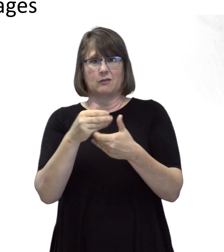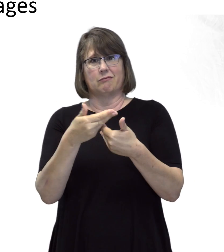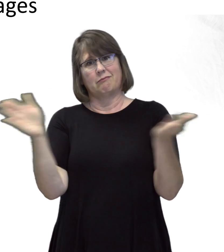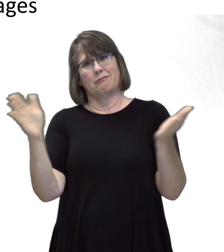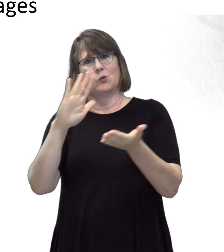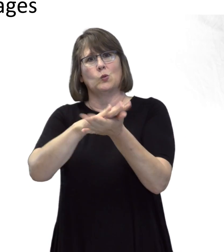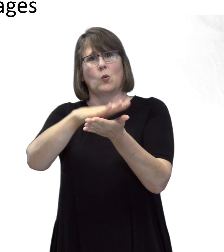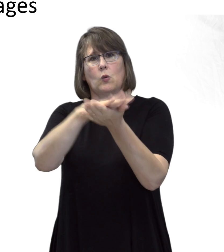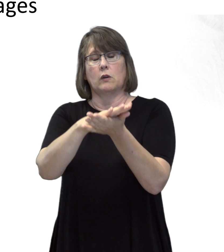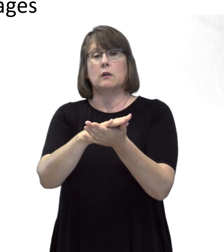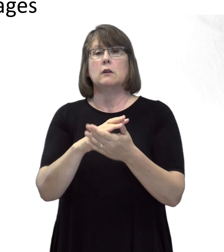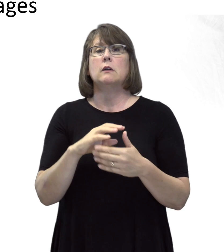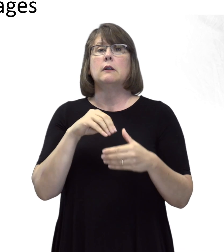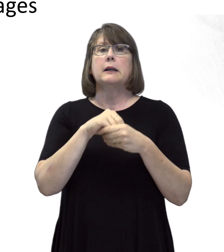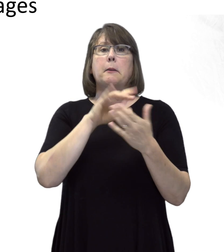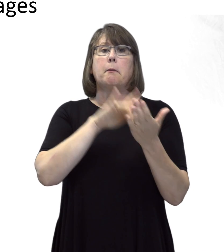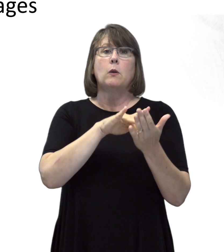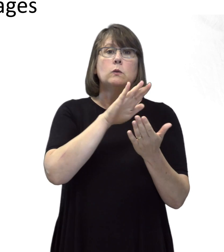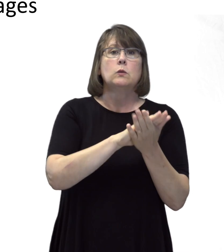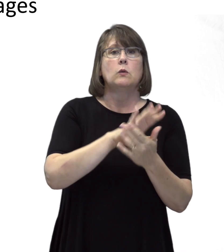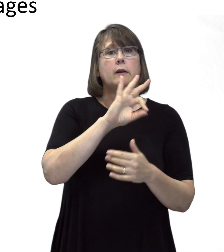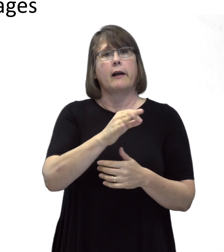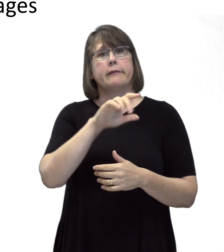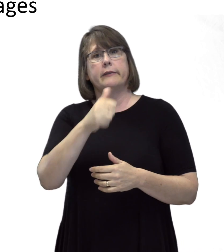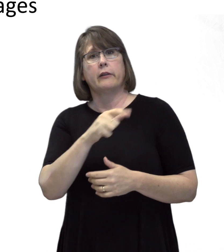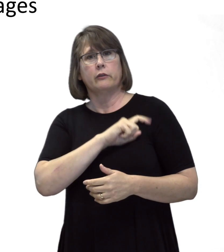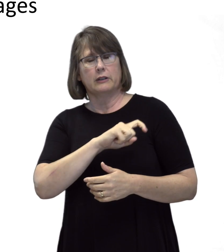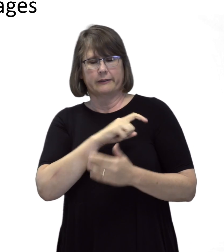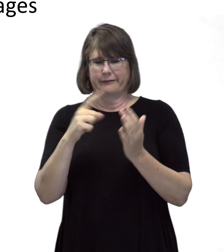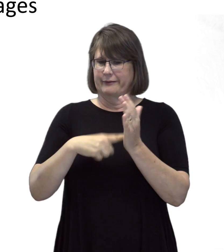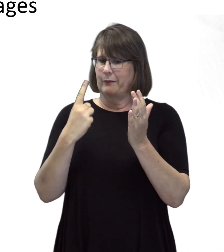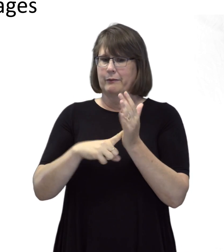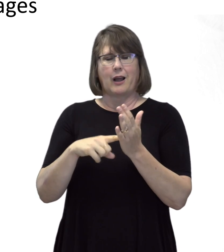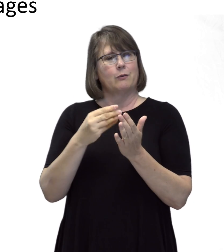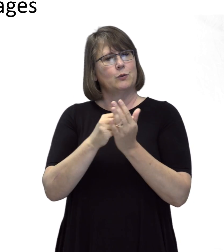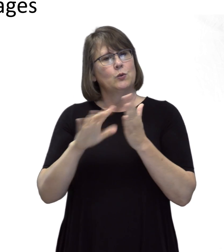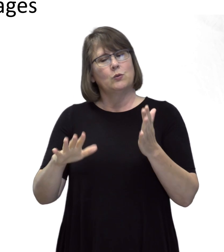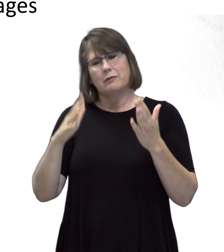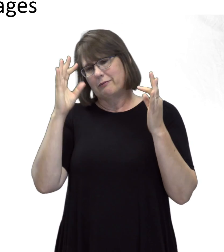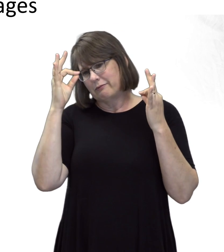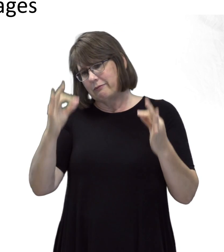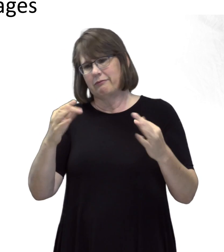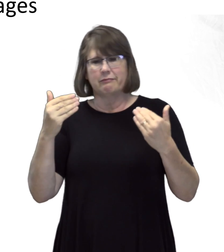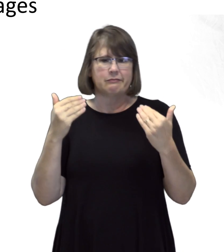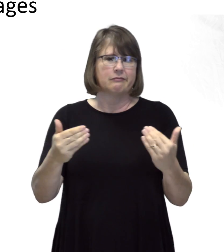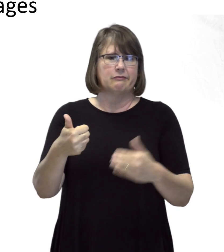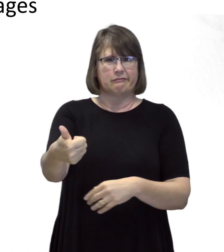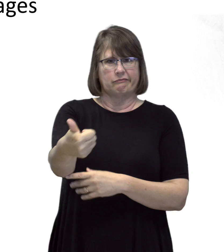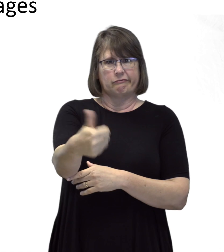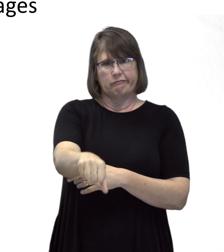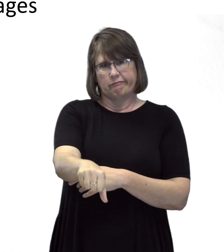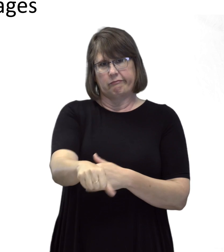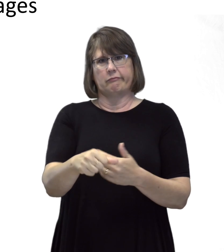In middle school and 9th and 10th grades, sometimes students turn down support